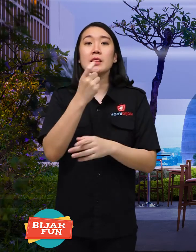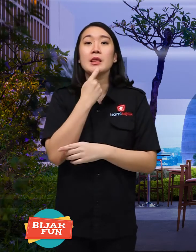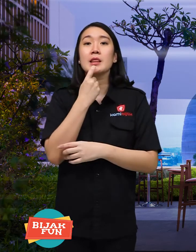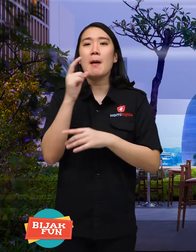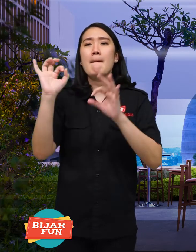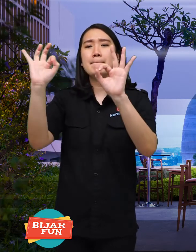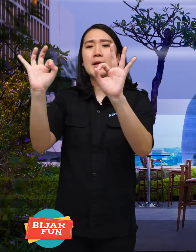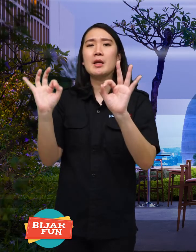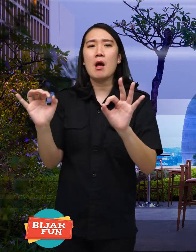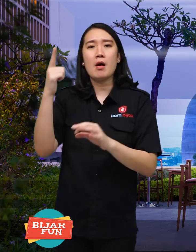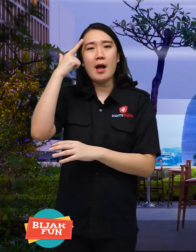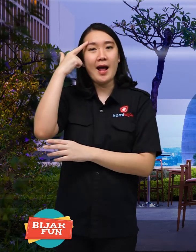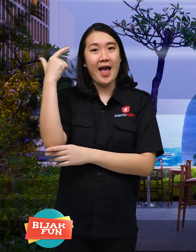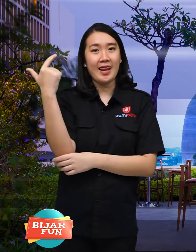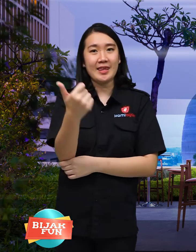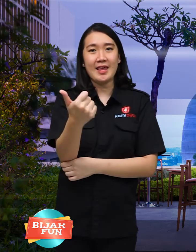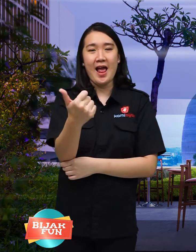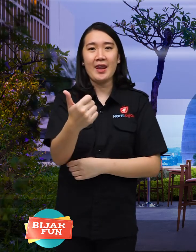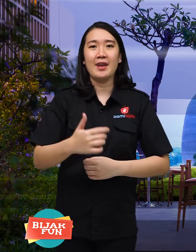Ok finished this information,